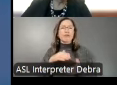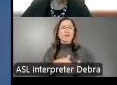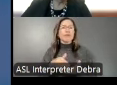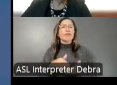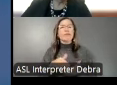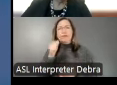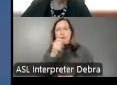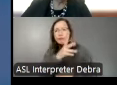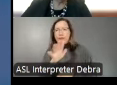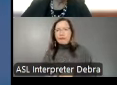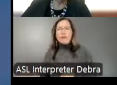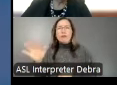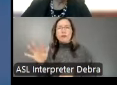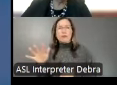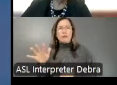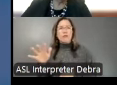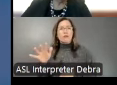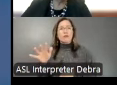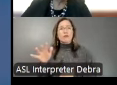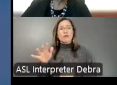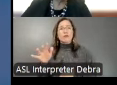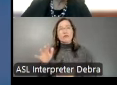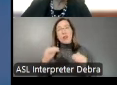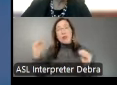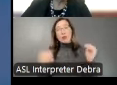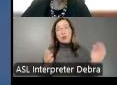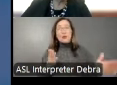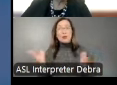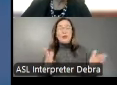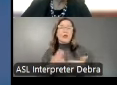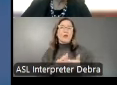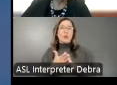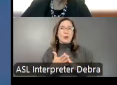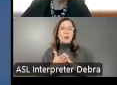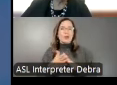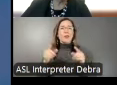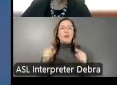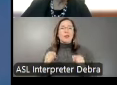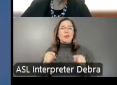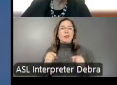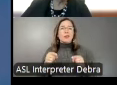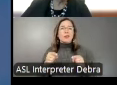areas and aimed at underserved communities. This project also includes an educational